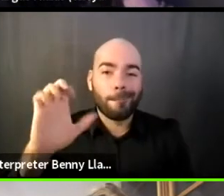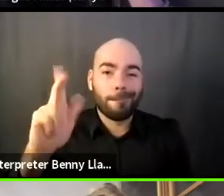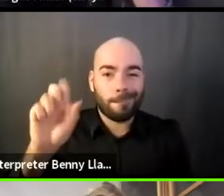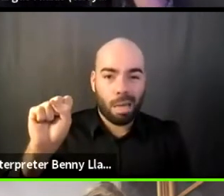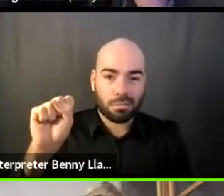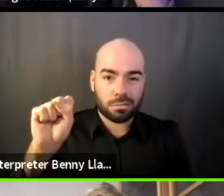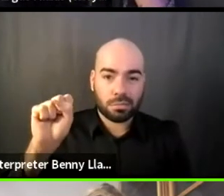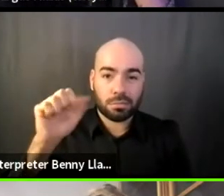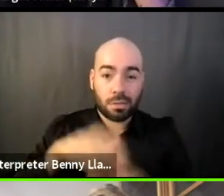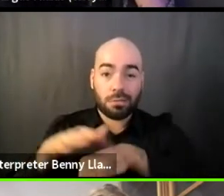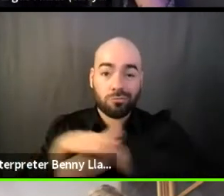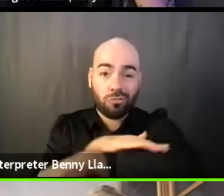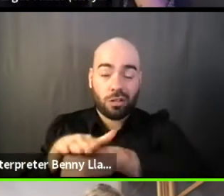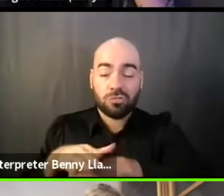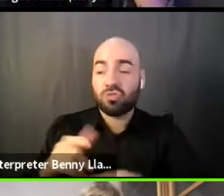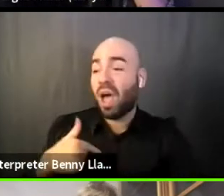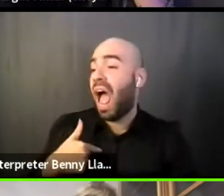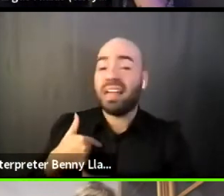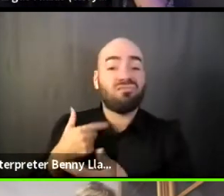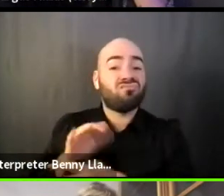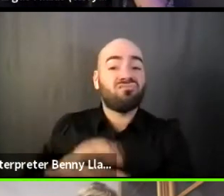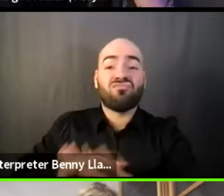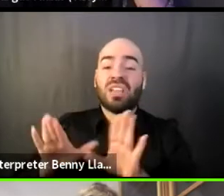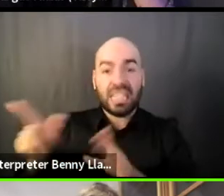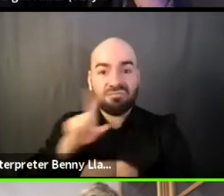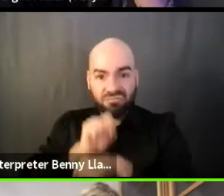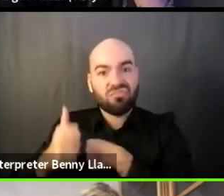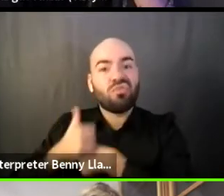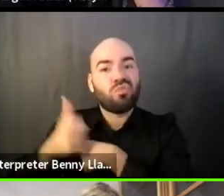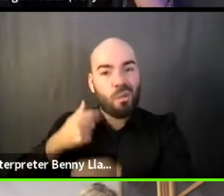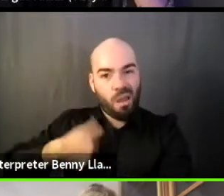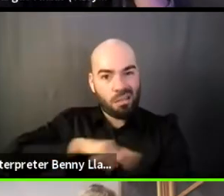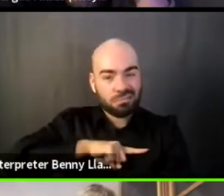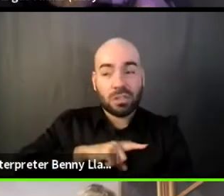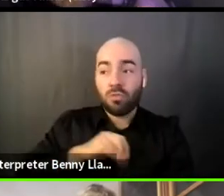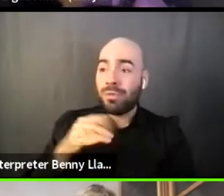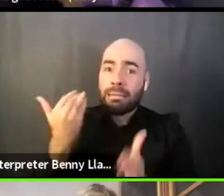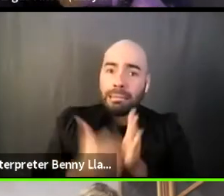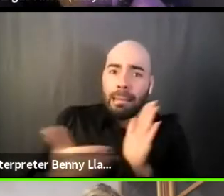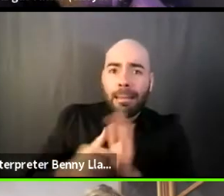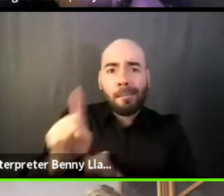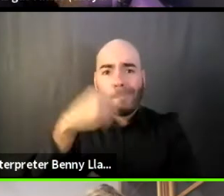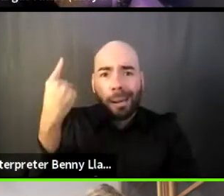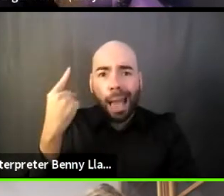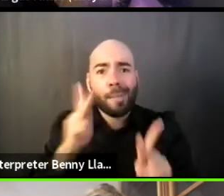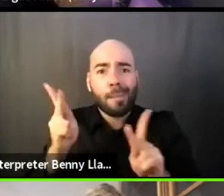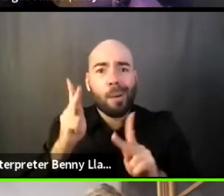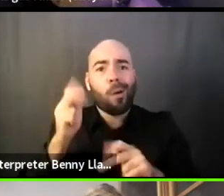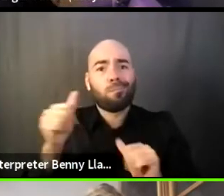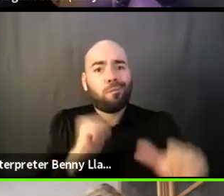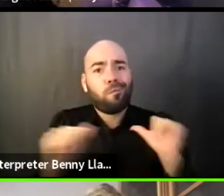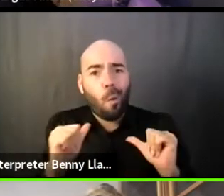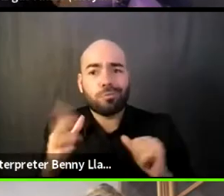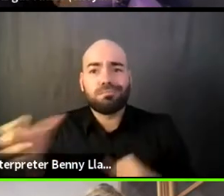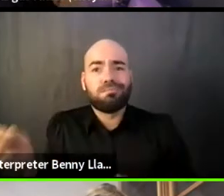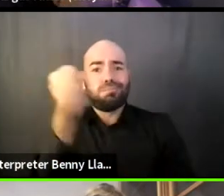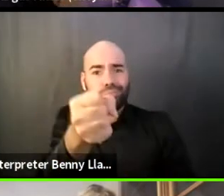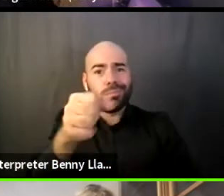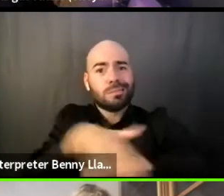And we said, and he used that as a threat and we called his bluff and we no longer see him.